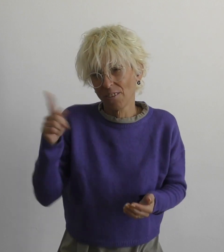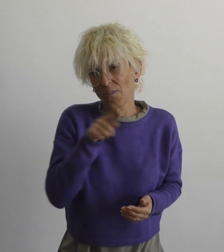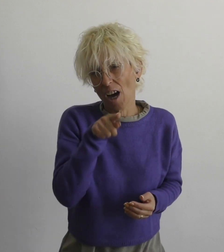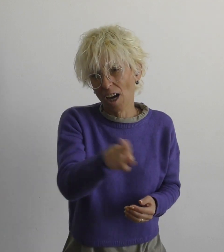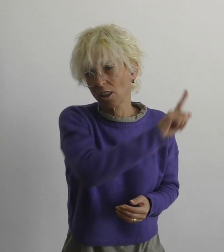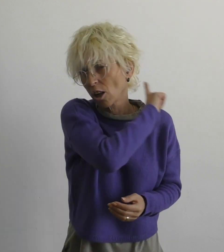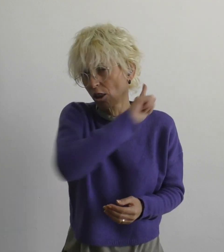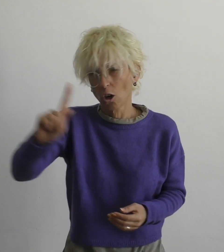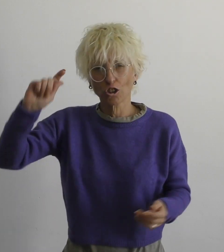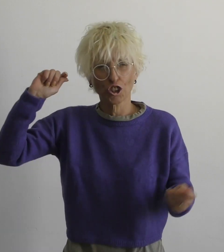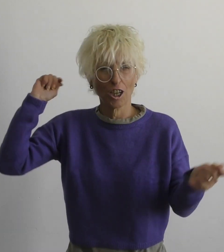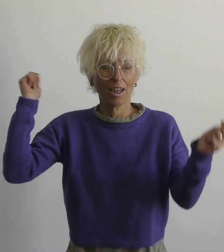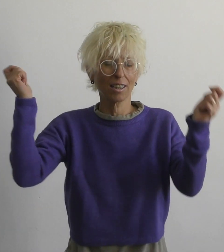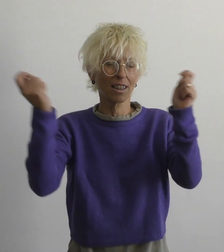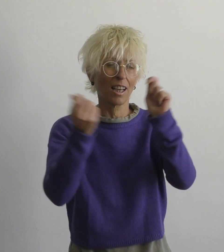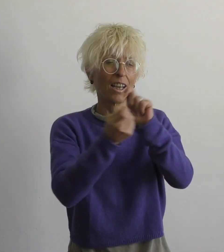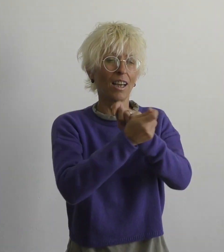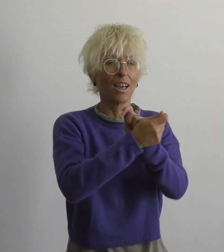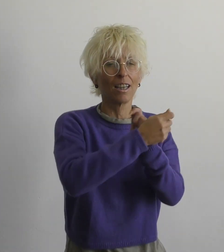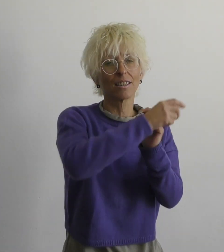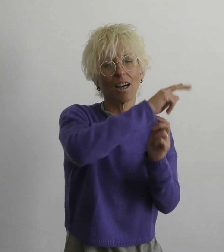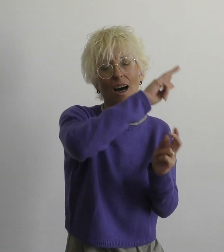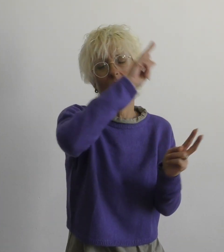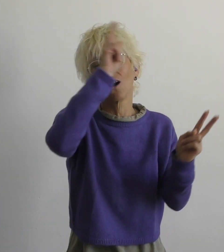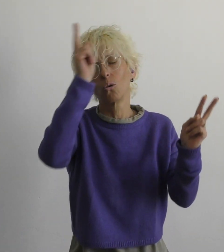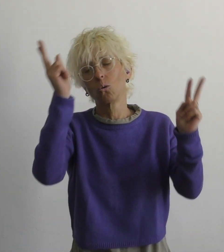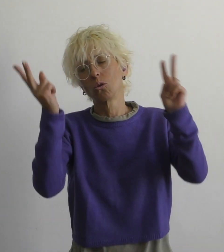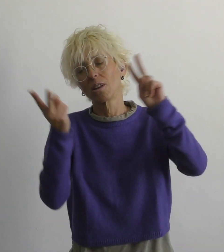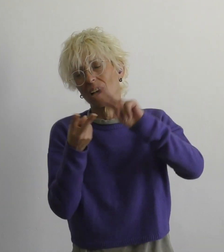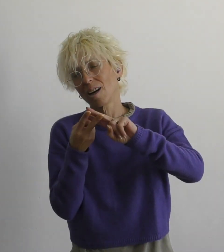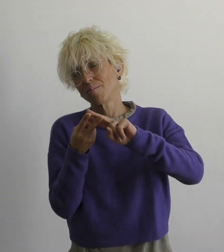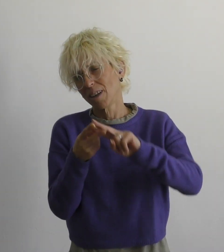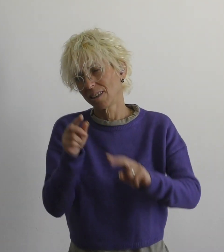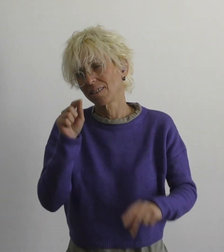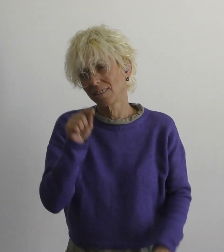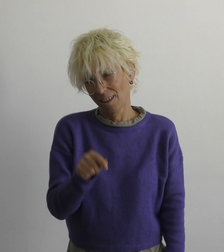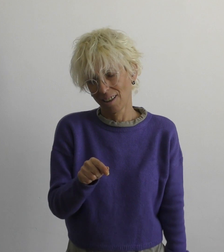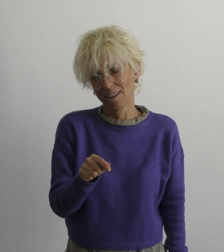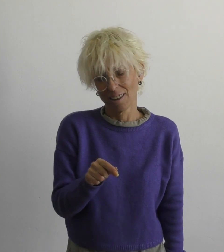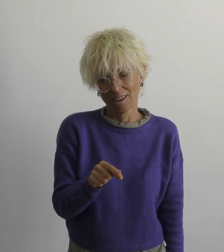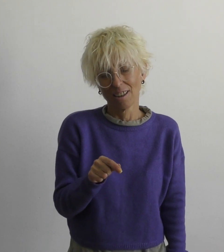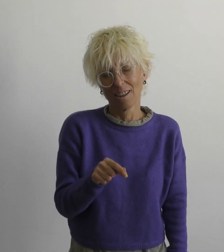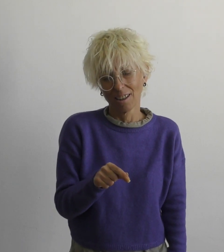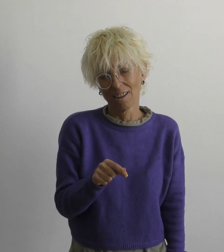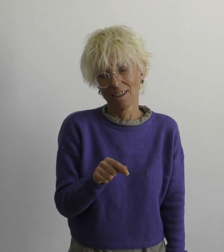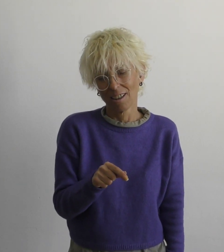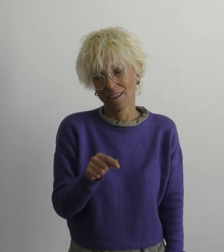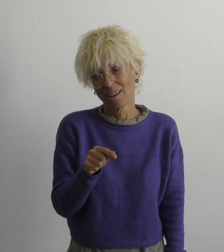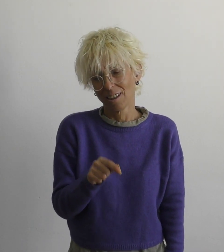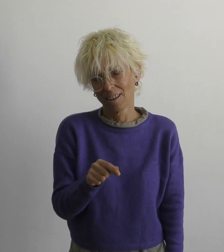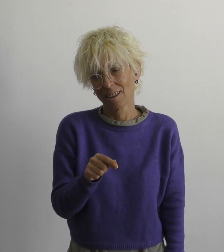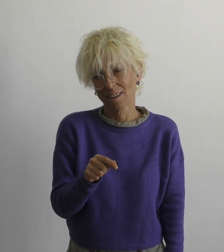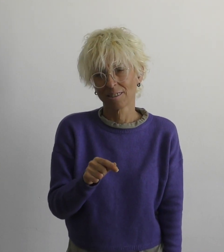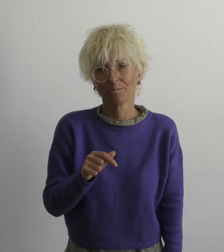You and I won't change this world